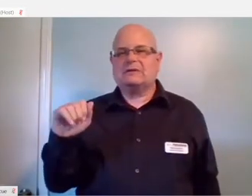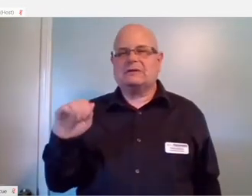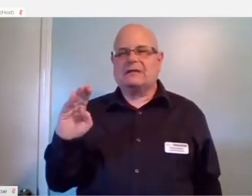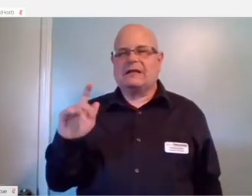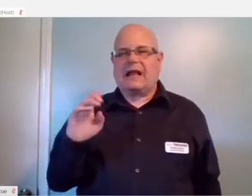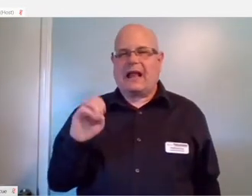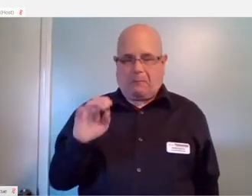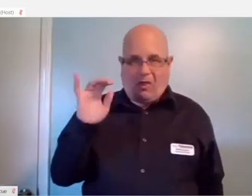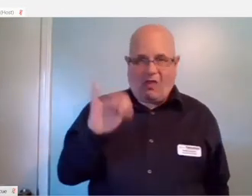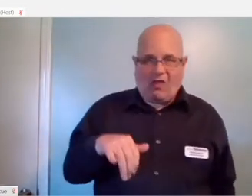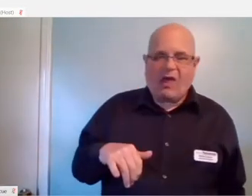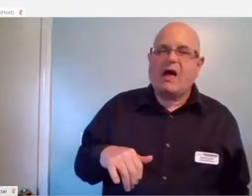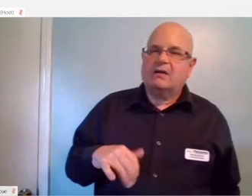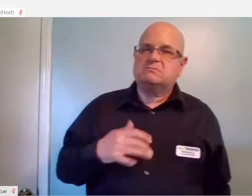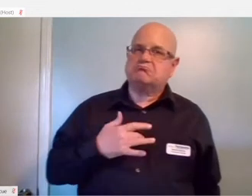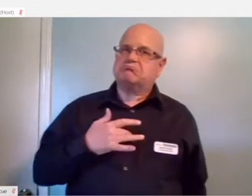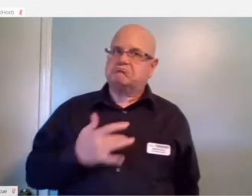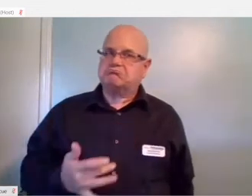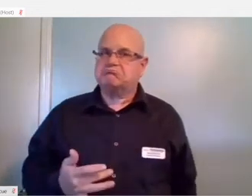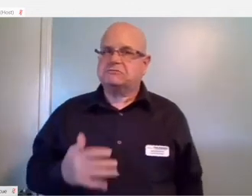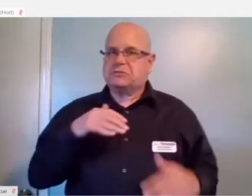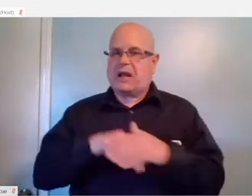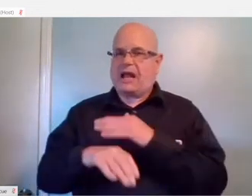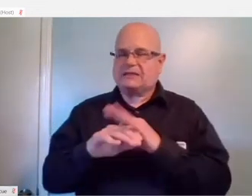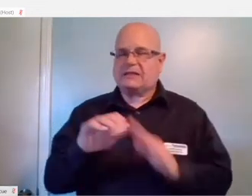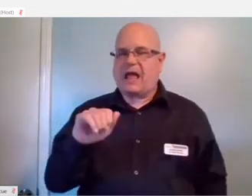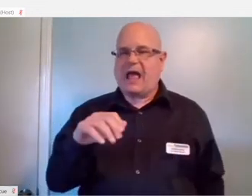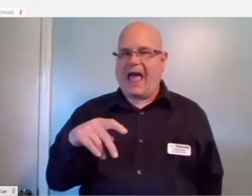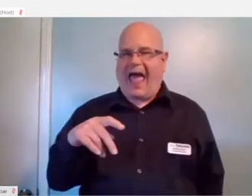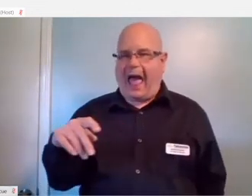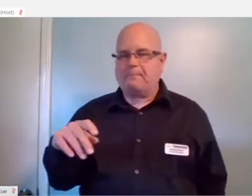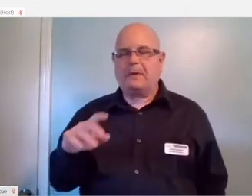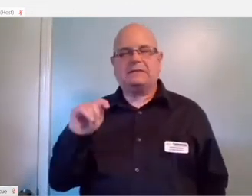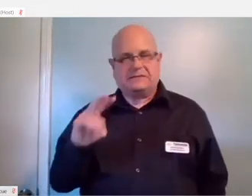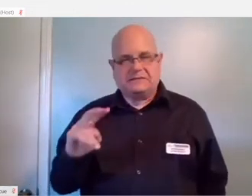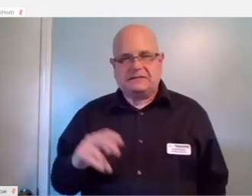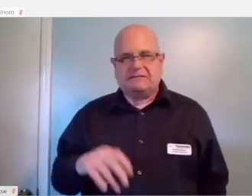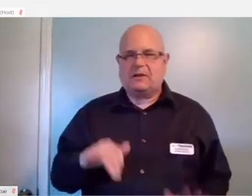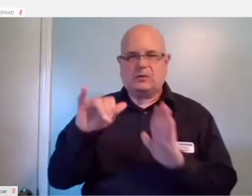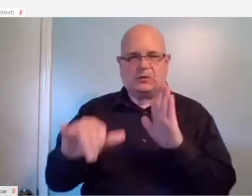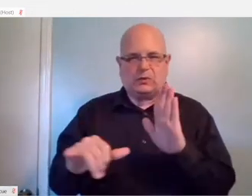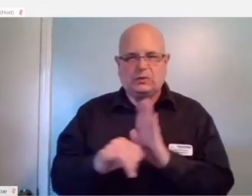These also tend to give you access to apps on your TV, so things like YouTube, Hulu,